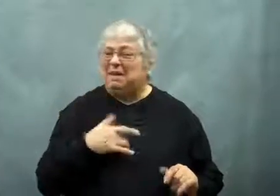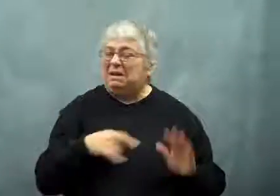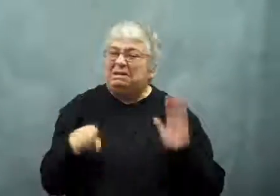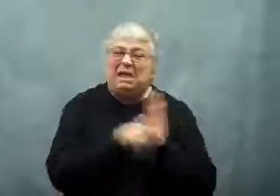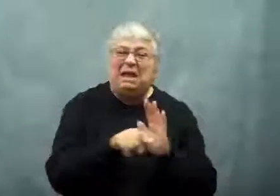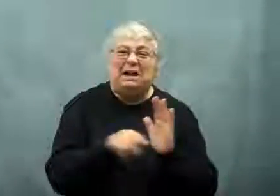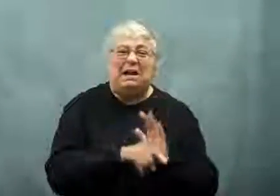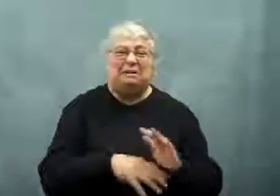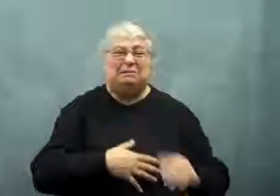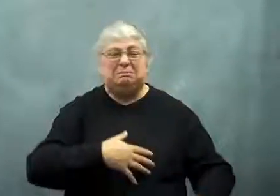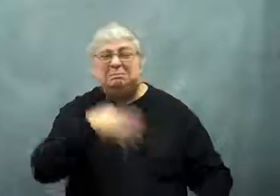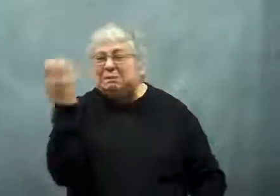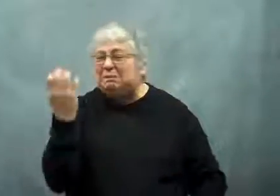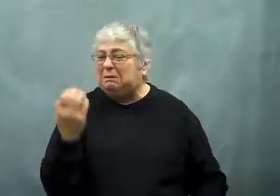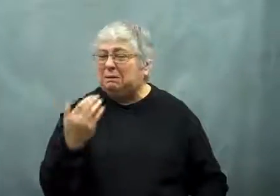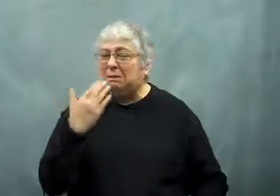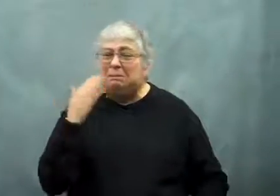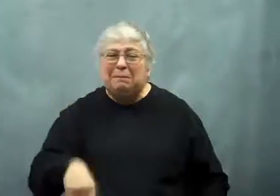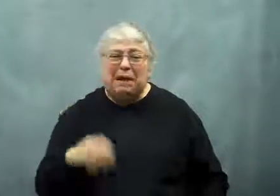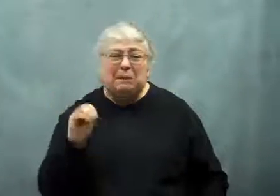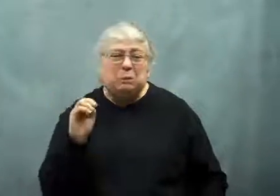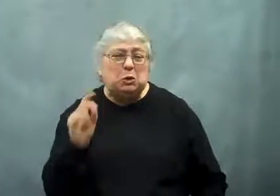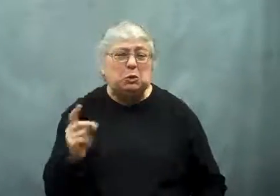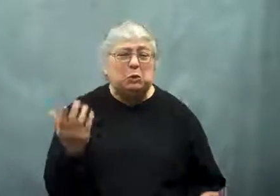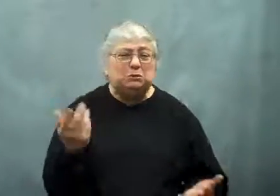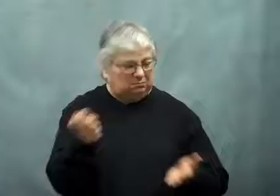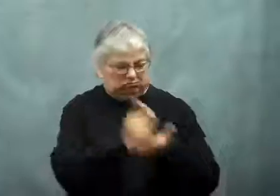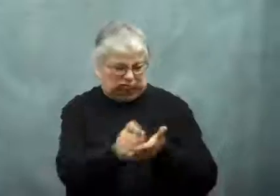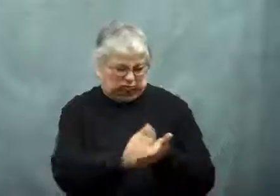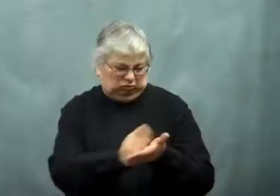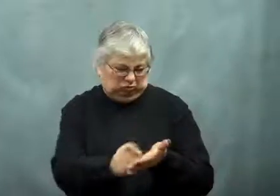When you're feeling negative, angry and in a bad mood,